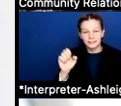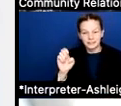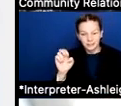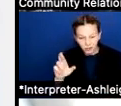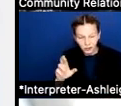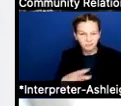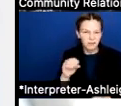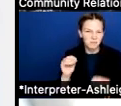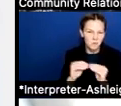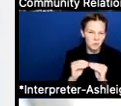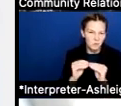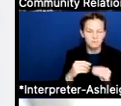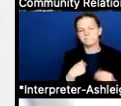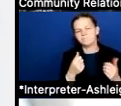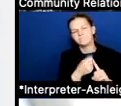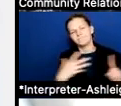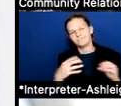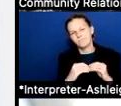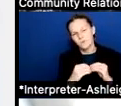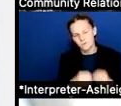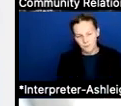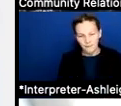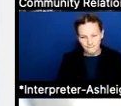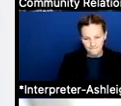State legislature, how does the state affect our budget?